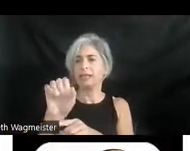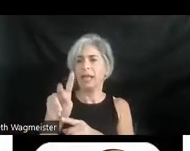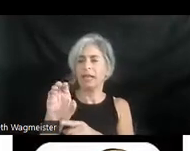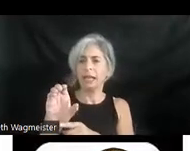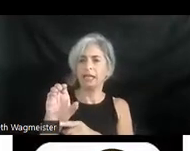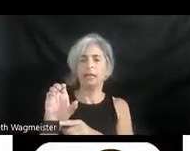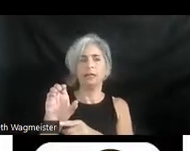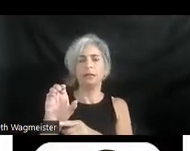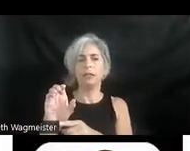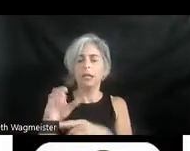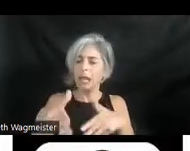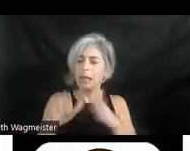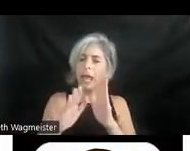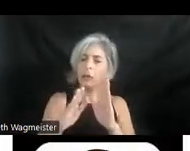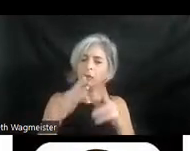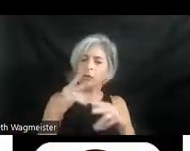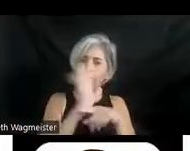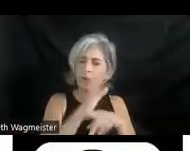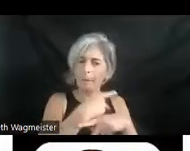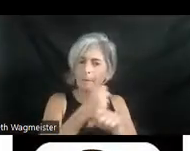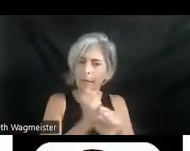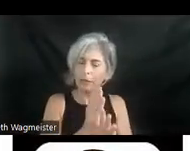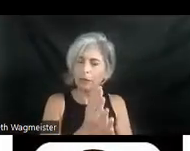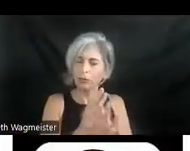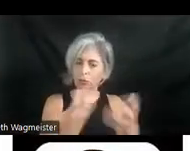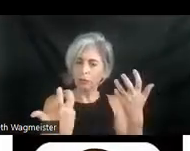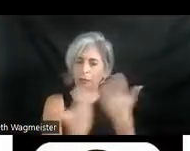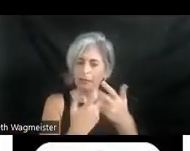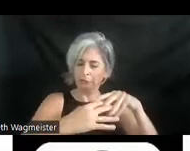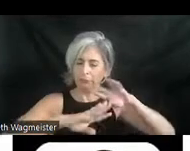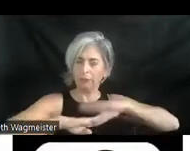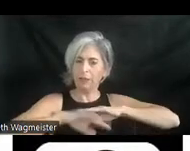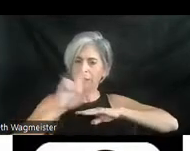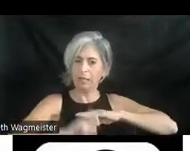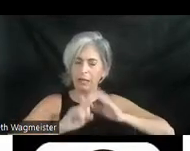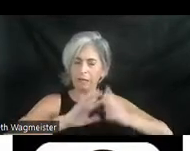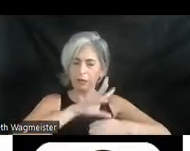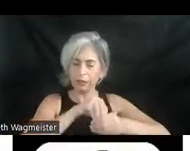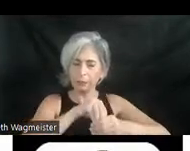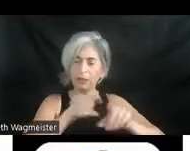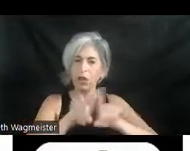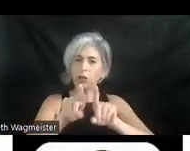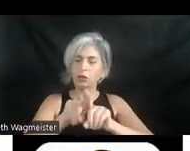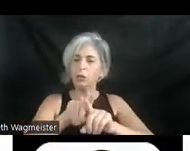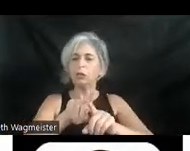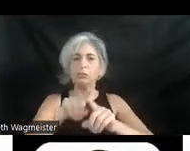filmmakers to meet an obligation for inclusion while incorporating innovative techniques